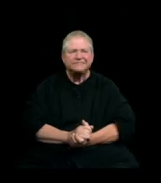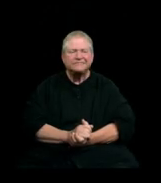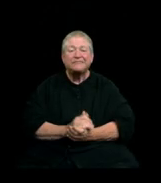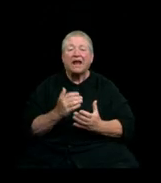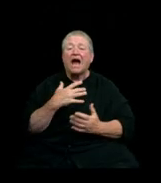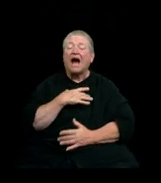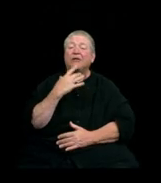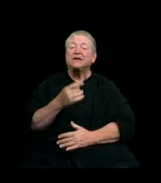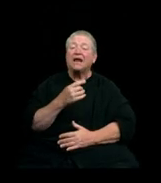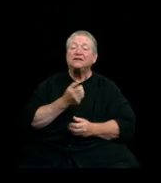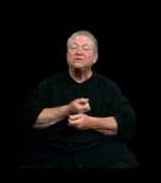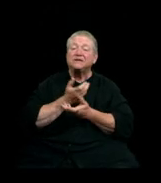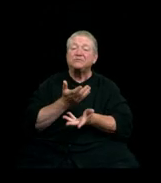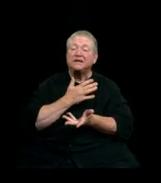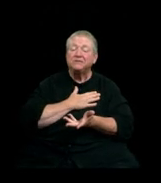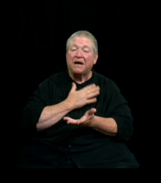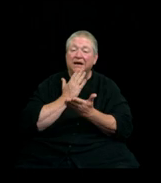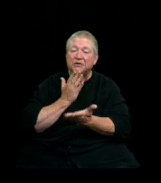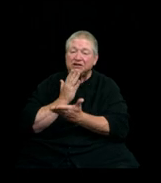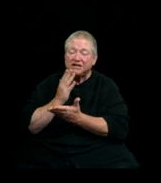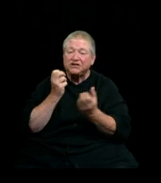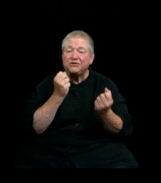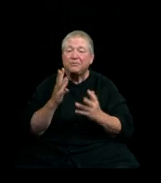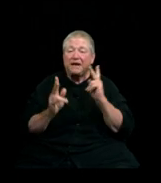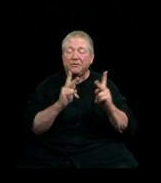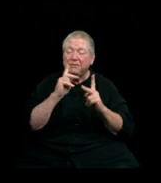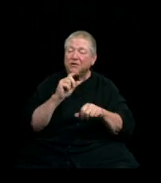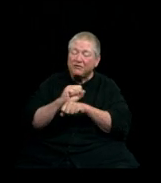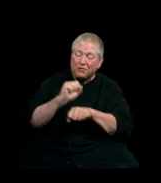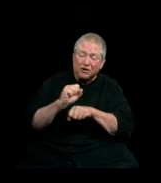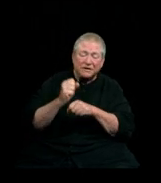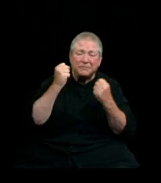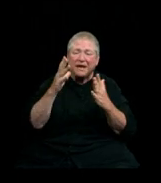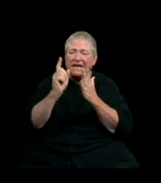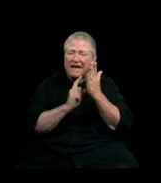I would like to express my appreciation to the many people who have worked long hours and served in critical roles